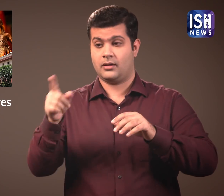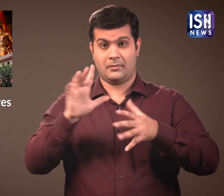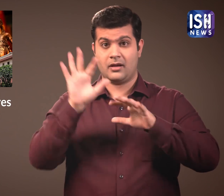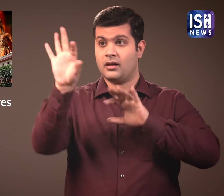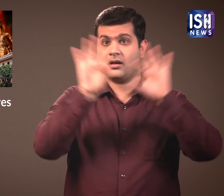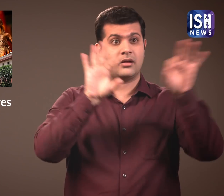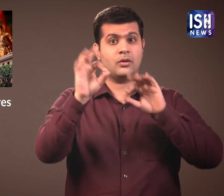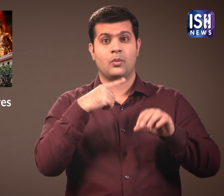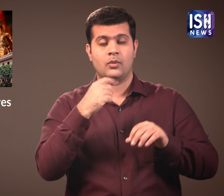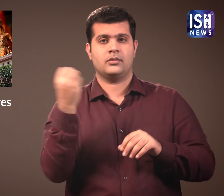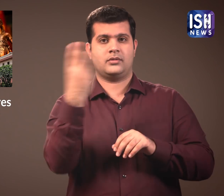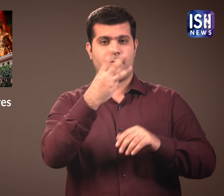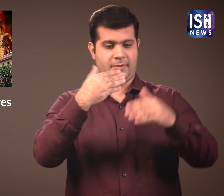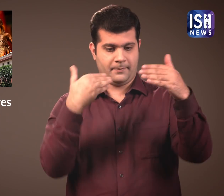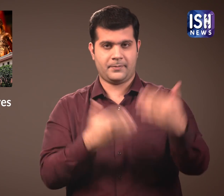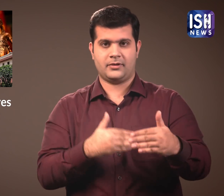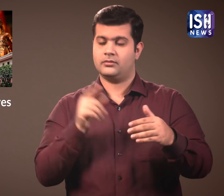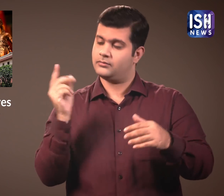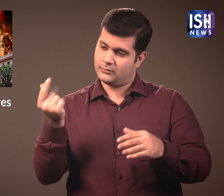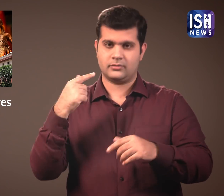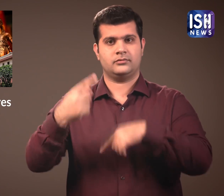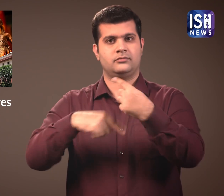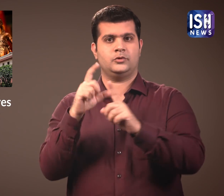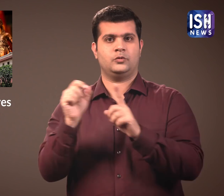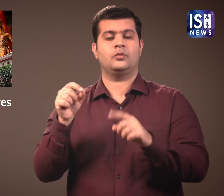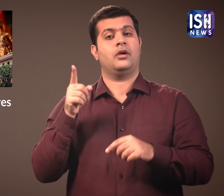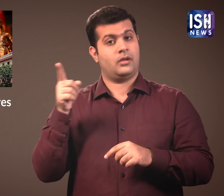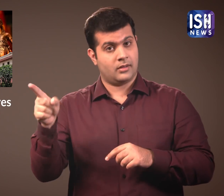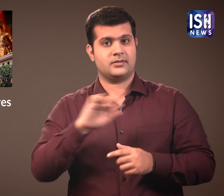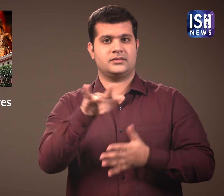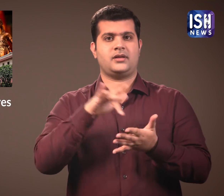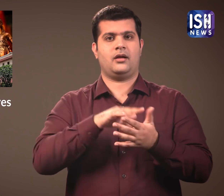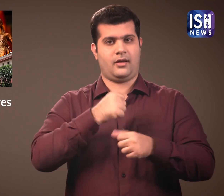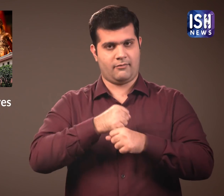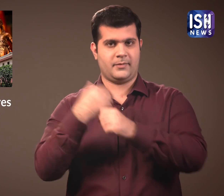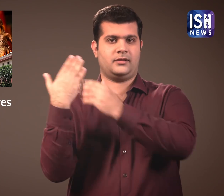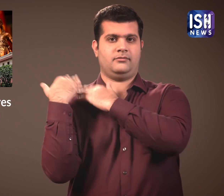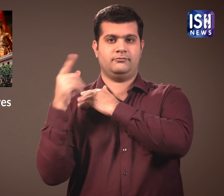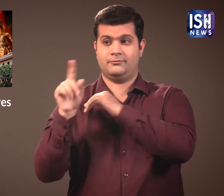and select trustees within three months.